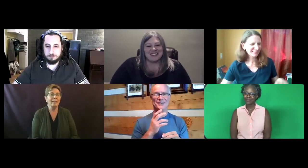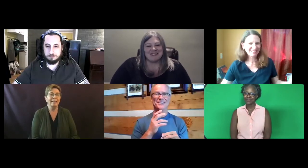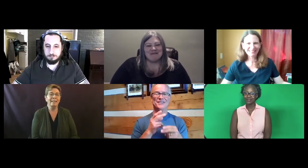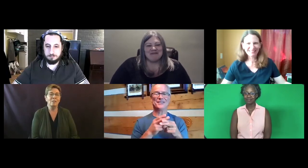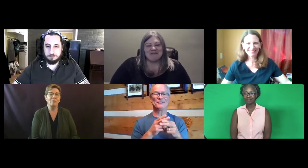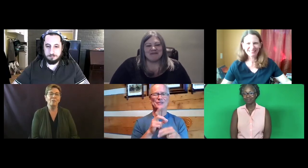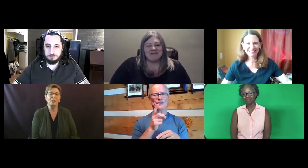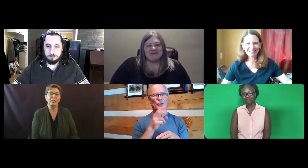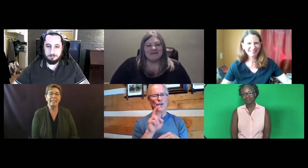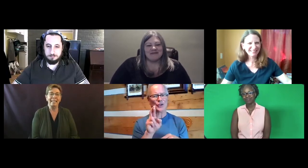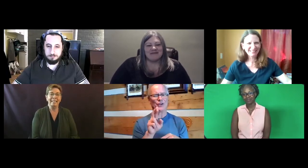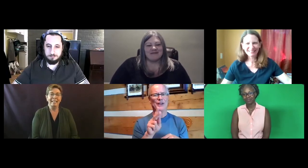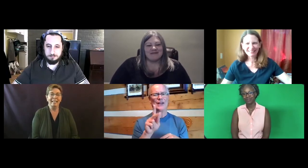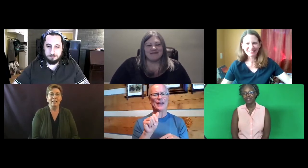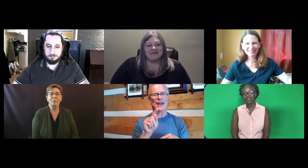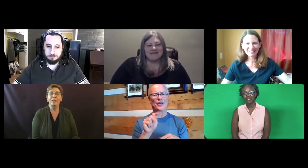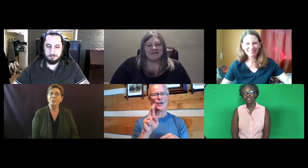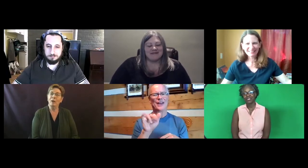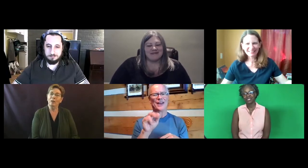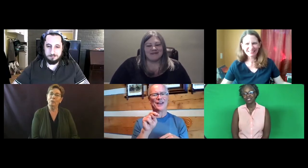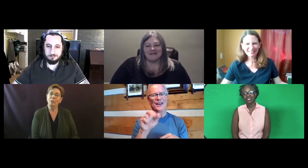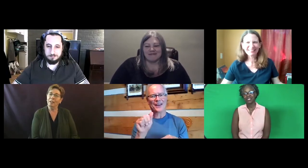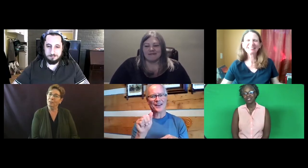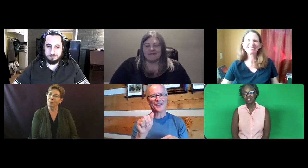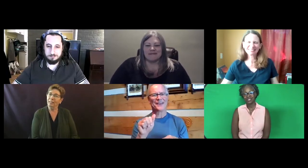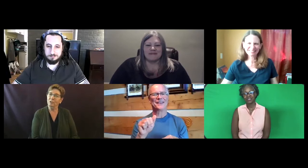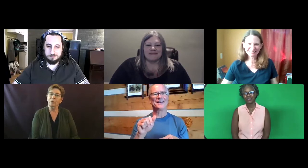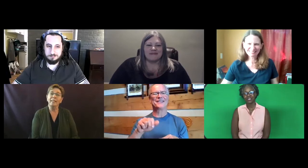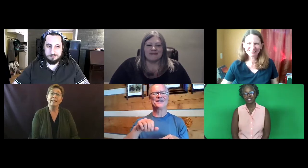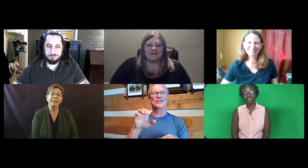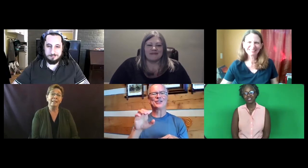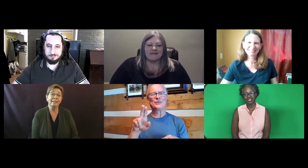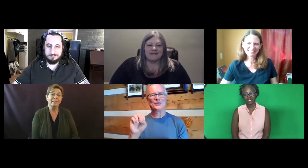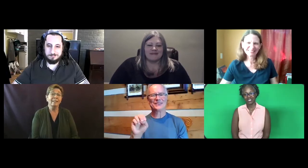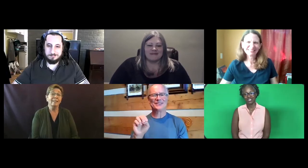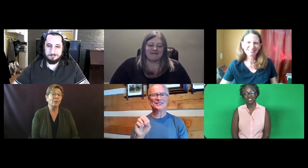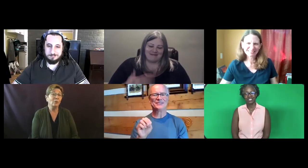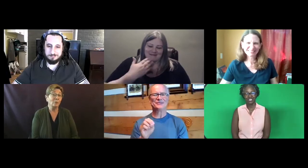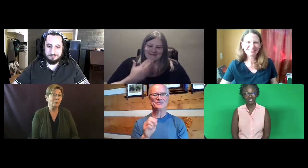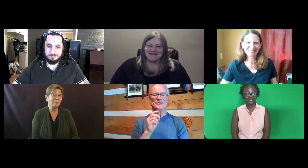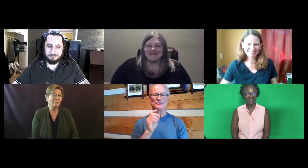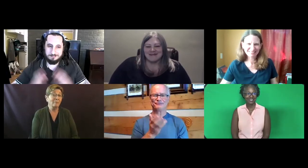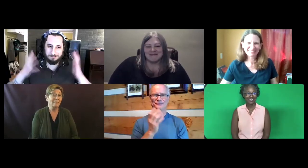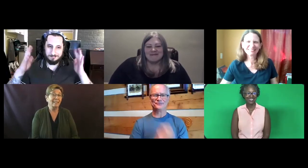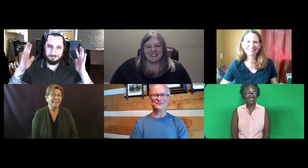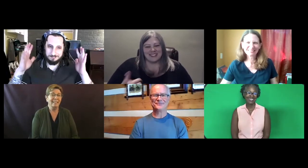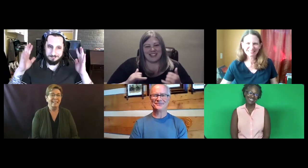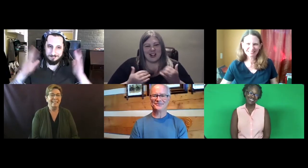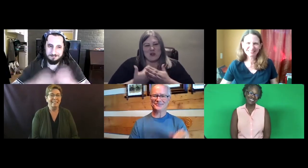Because officially we should be calling you Dr. Katrina Cue. Katie: . Thank you.